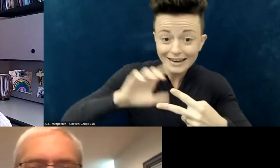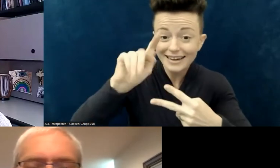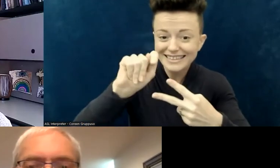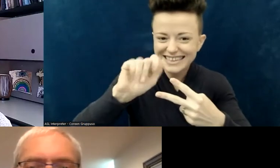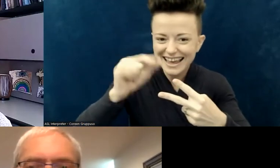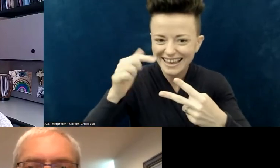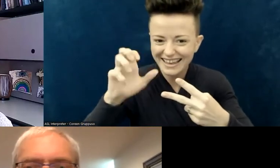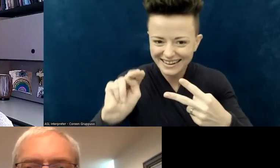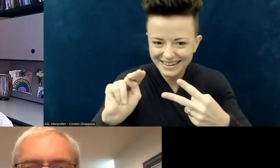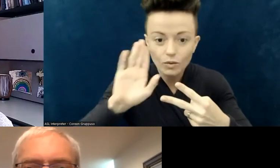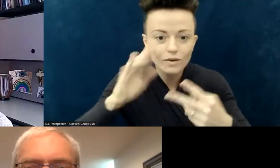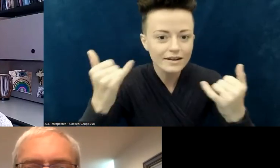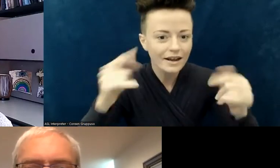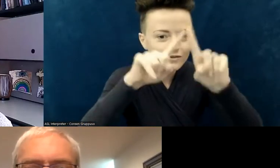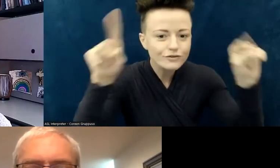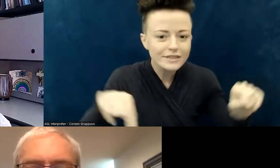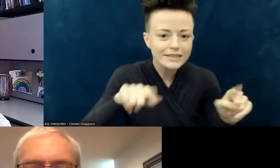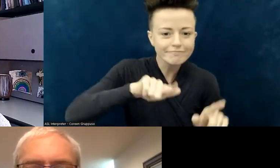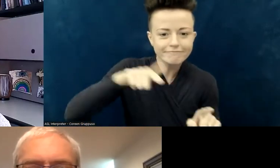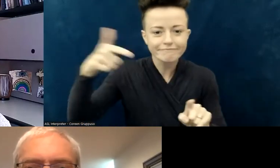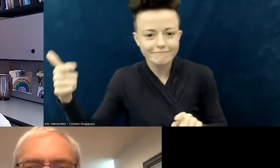They are on the screen, taking turns for the whole event.